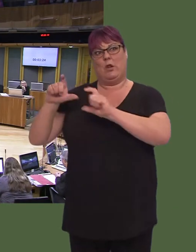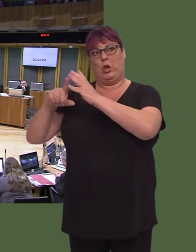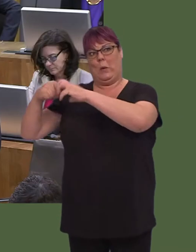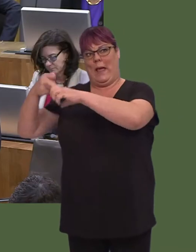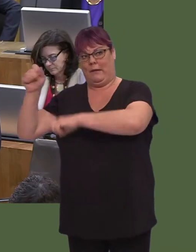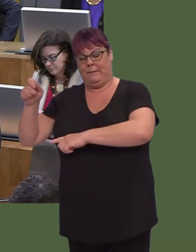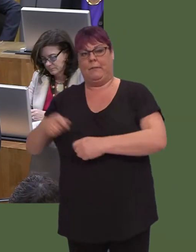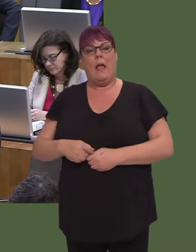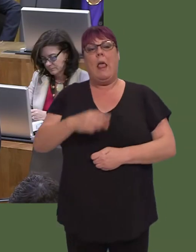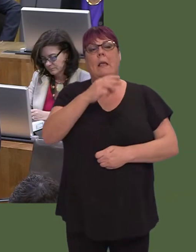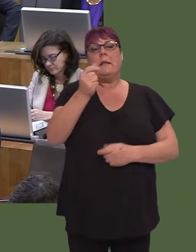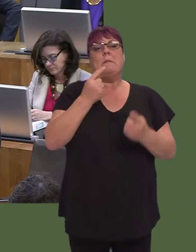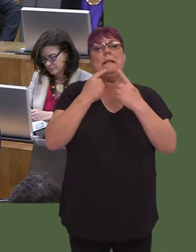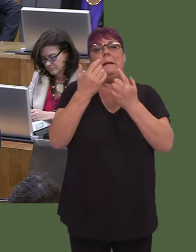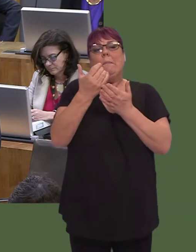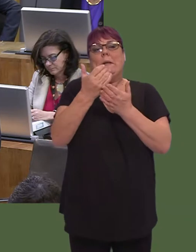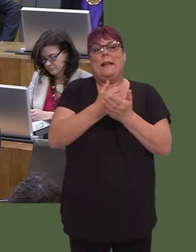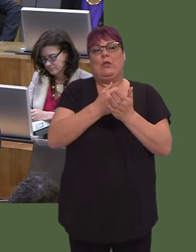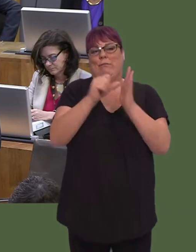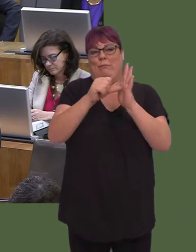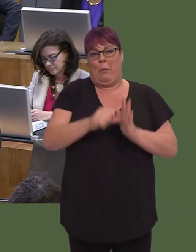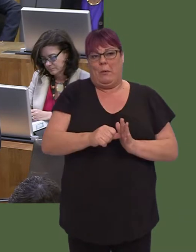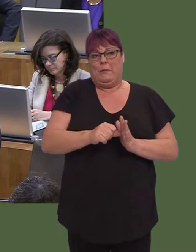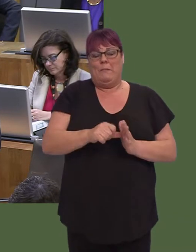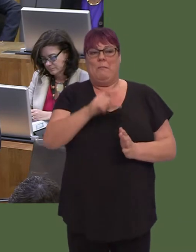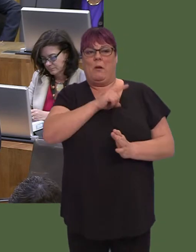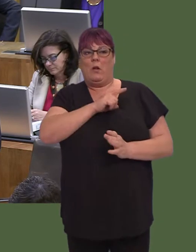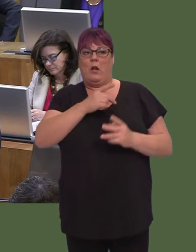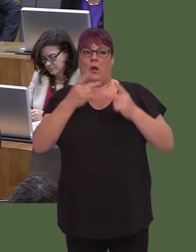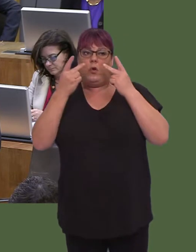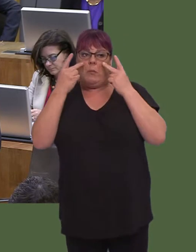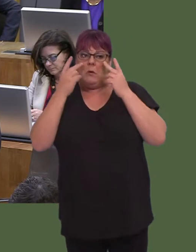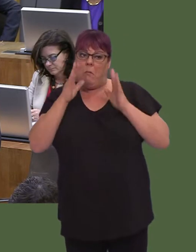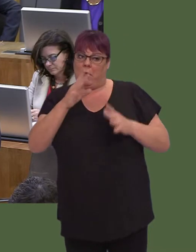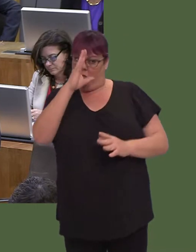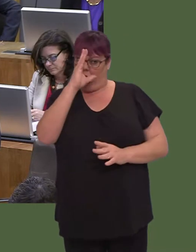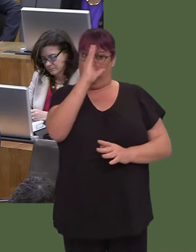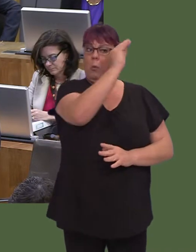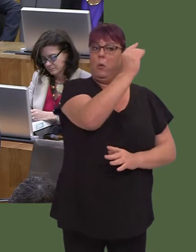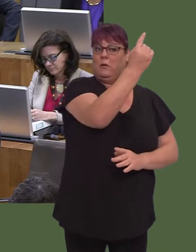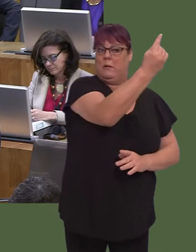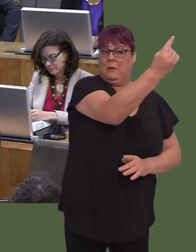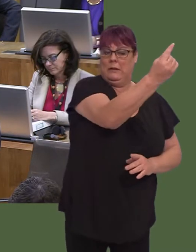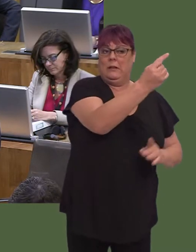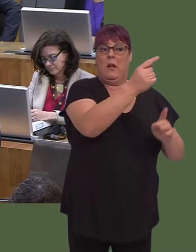be overcome if optometrists were told they had to report somebody if their eyesight was